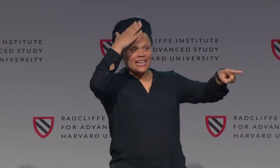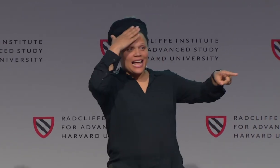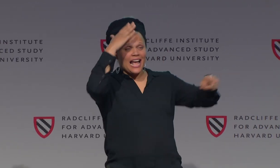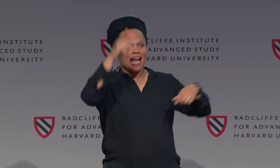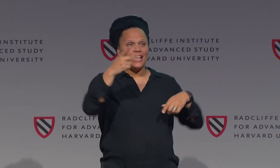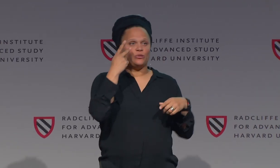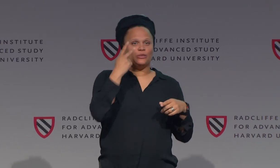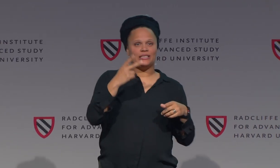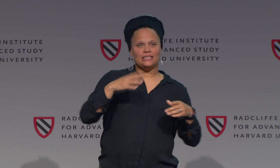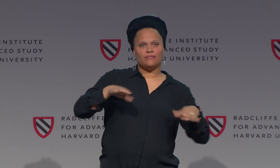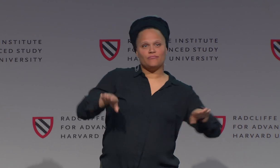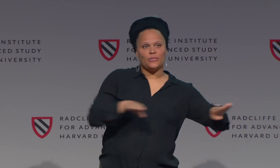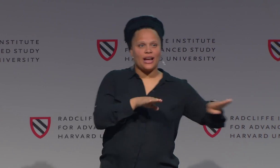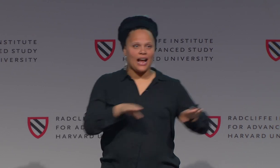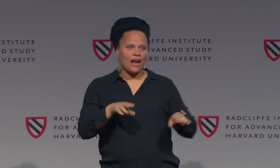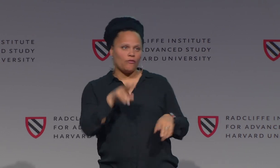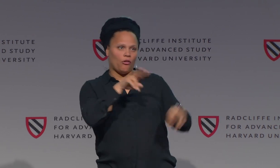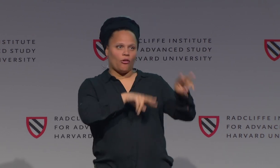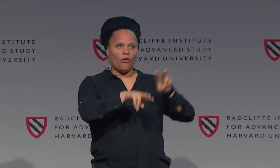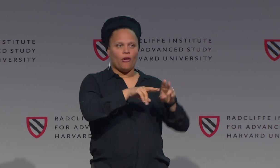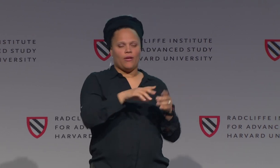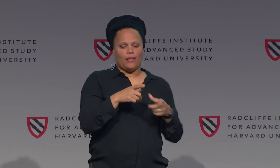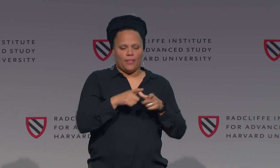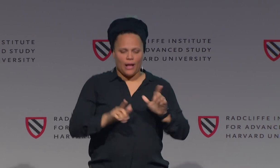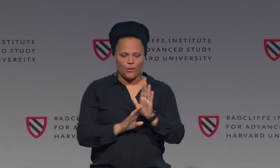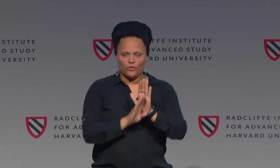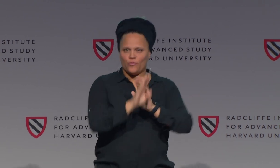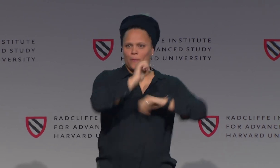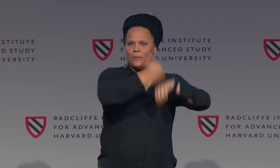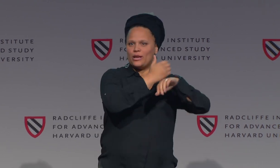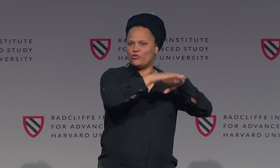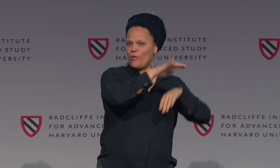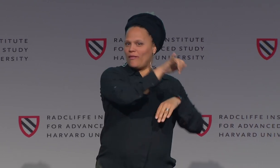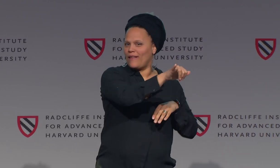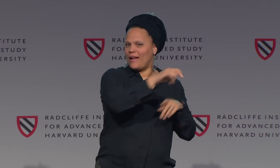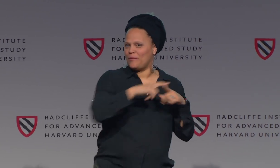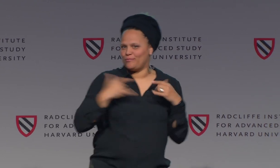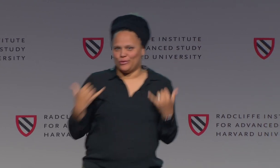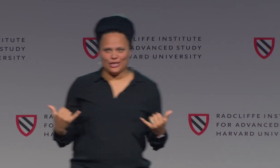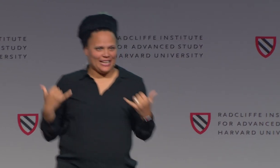As we saw hats and bonnets and various fashion items that we've just talked about have